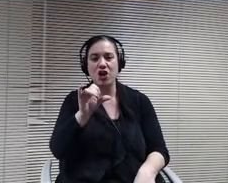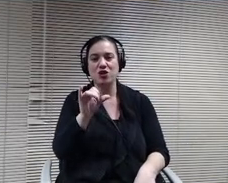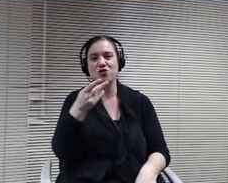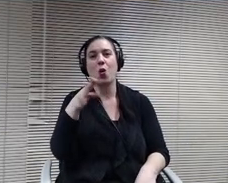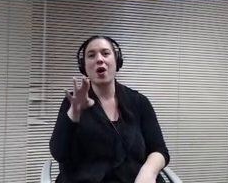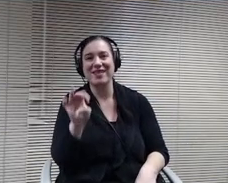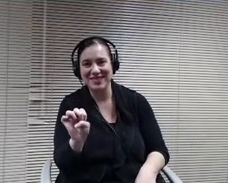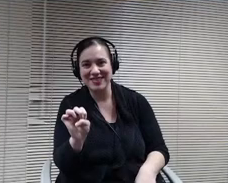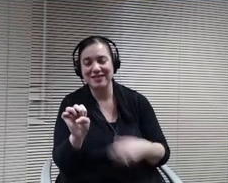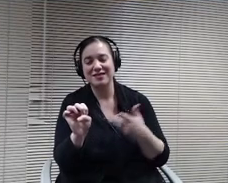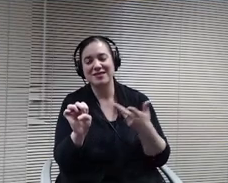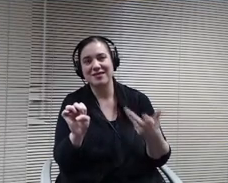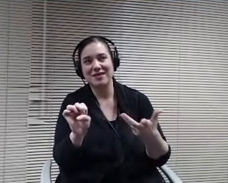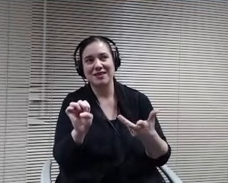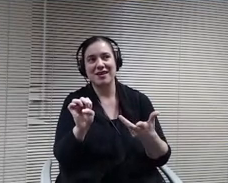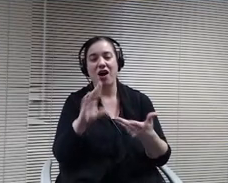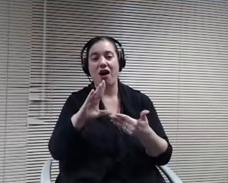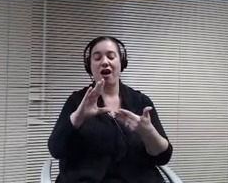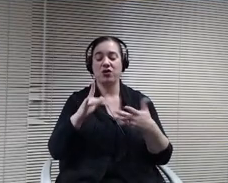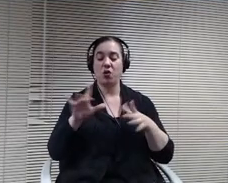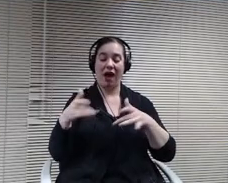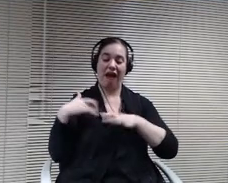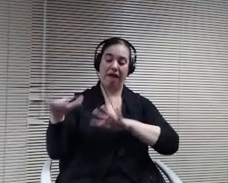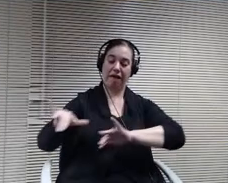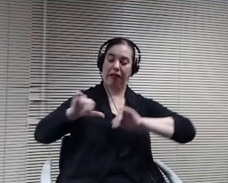left that meeting knowing is that we don't know yet.